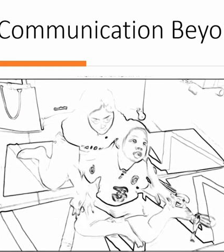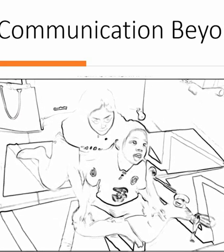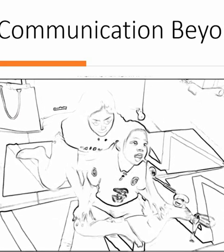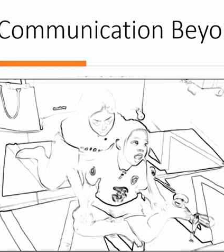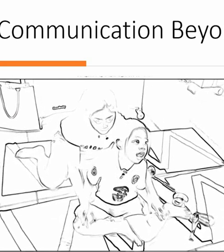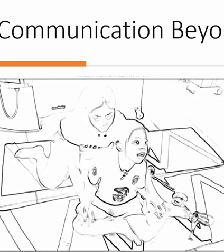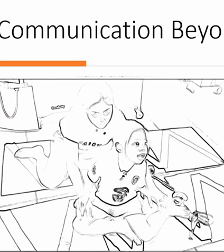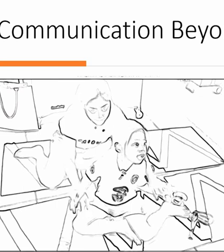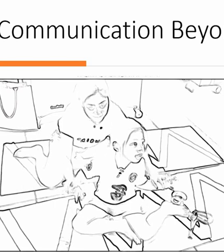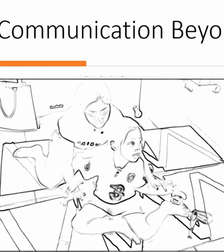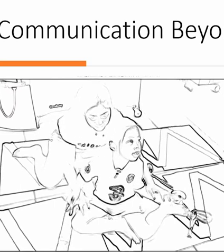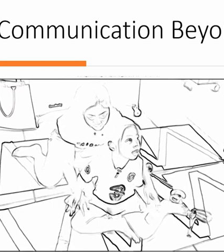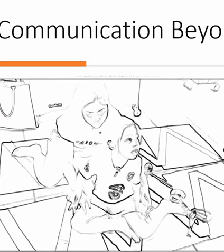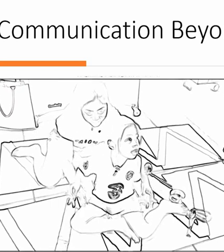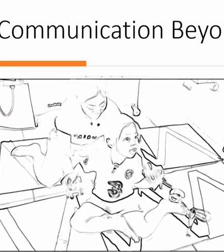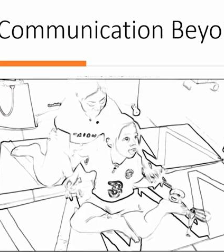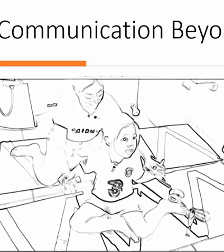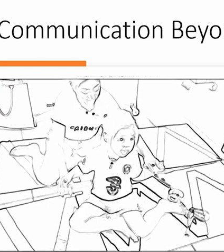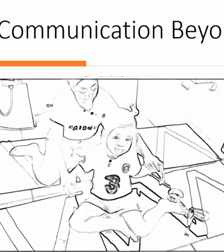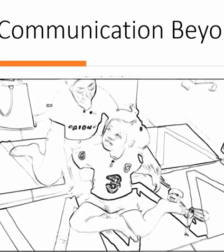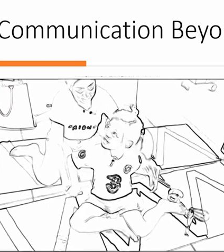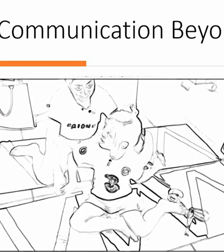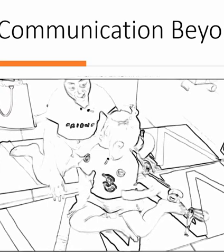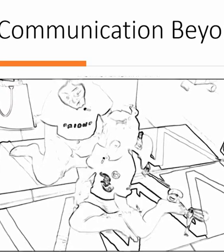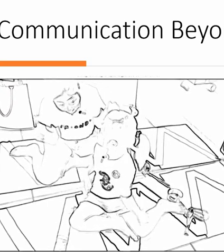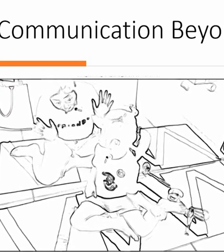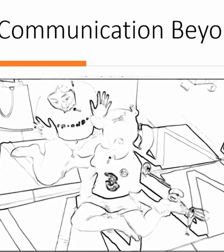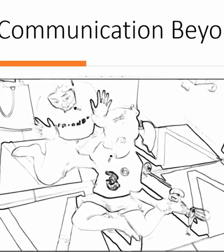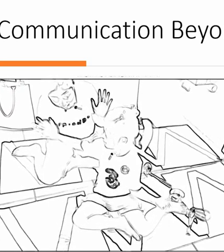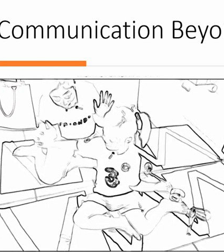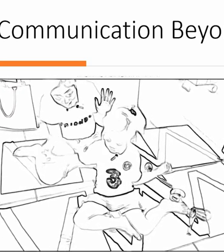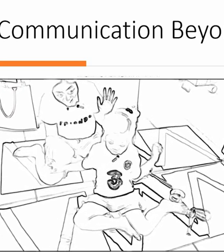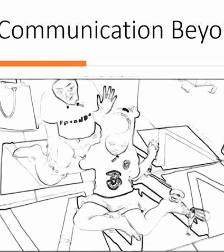with several families with non-speaking autistic children the interactions here have been very